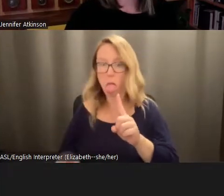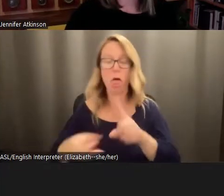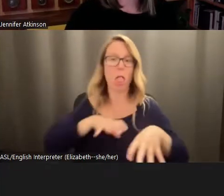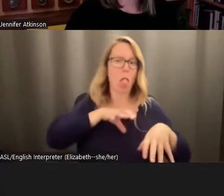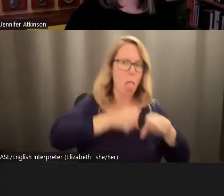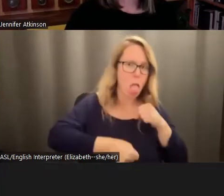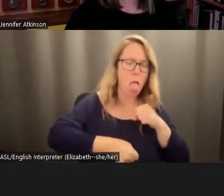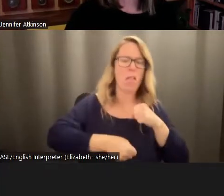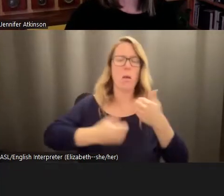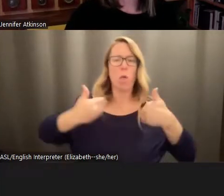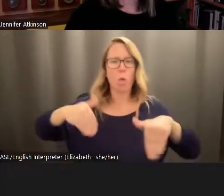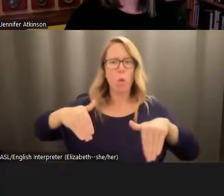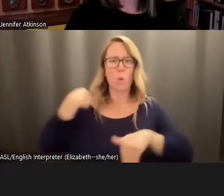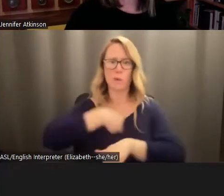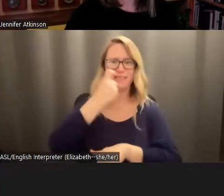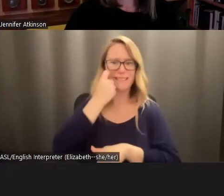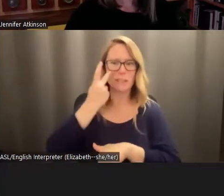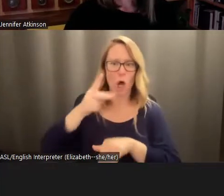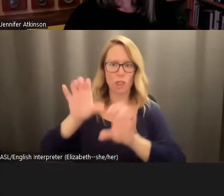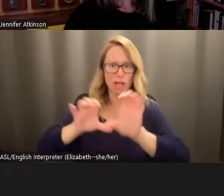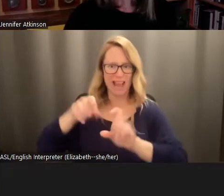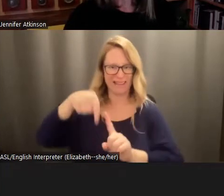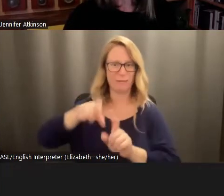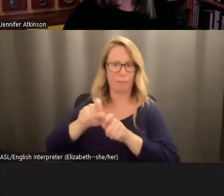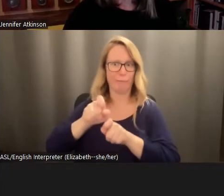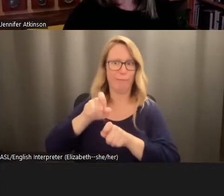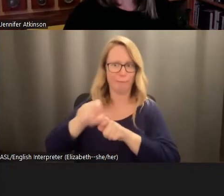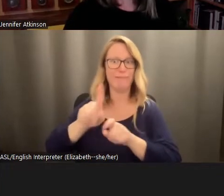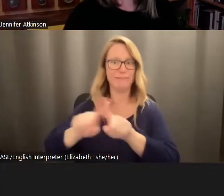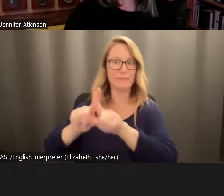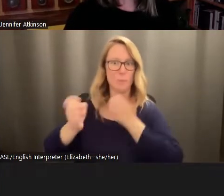what I think we just saw in the chat there. There's actually